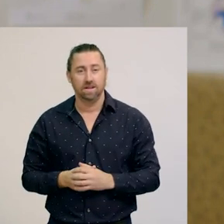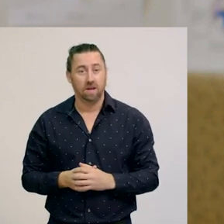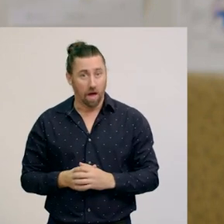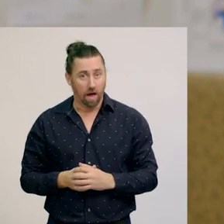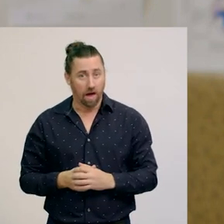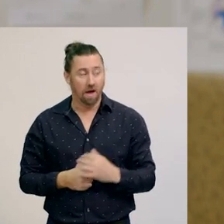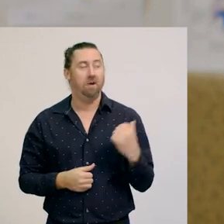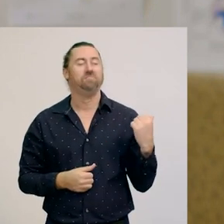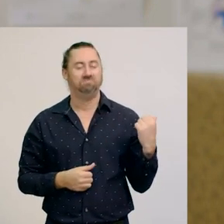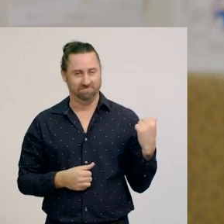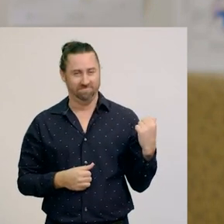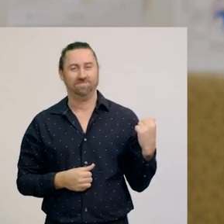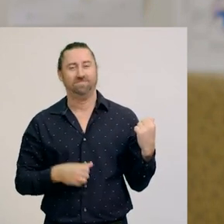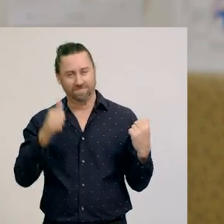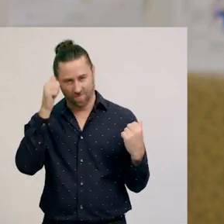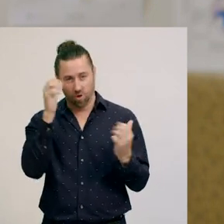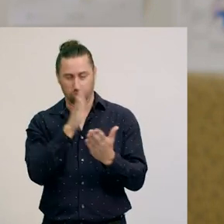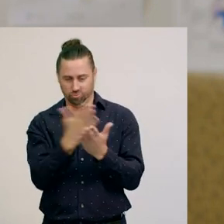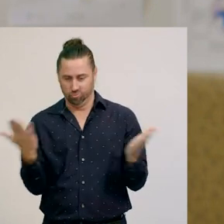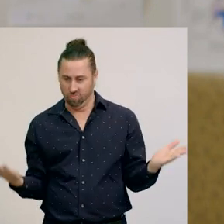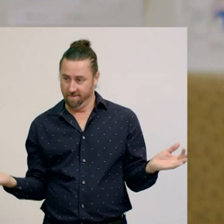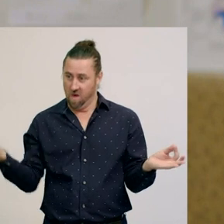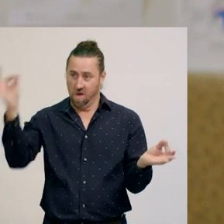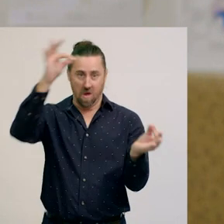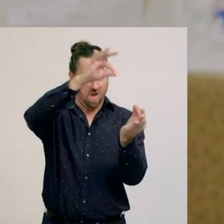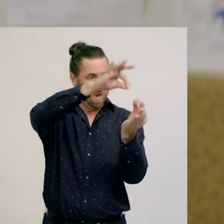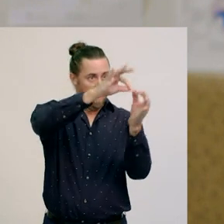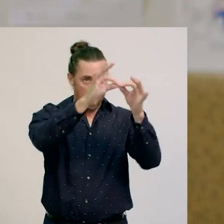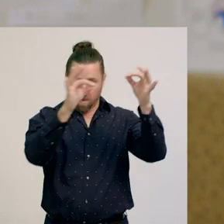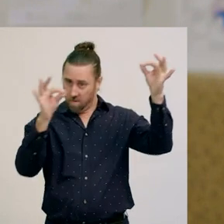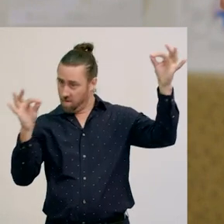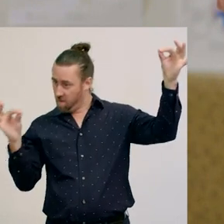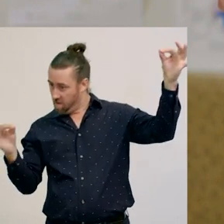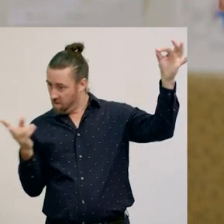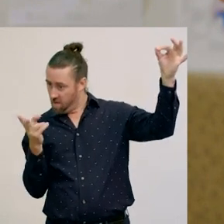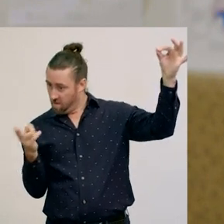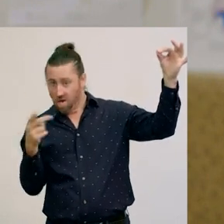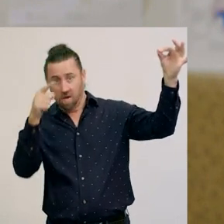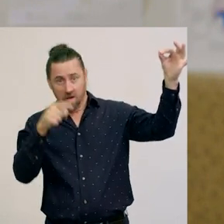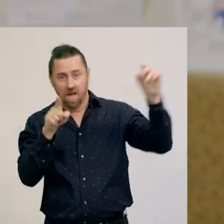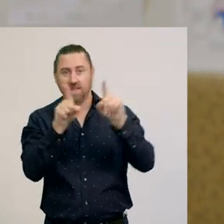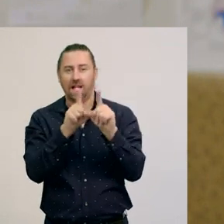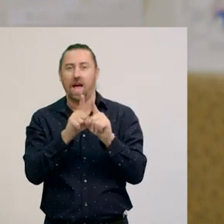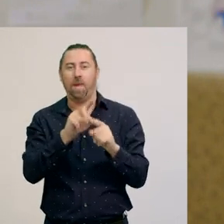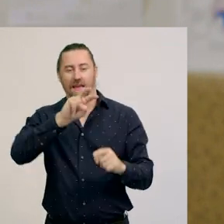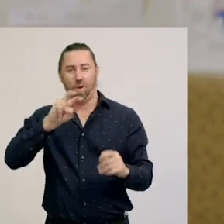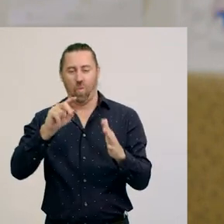There. I have folded it so that one part is exactly the same length as the other part.